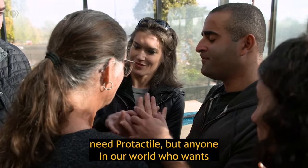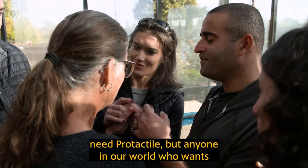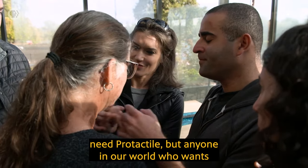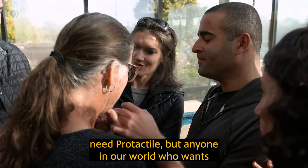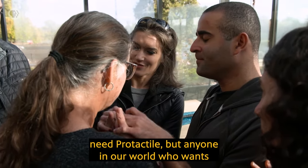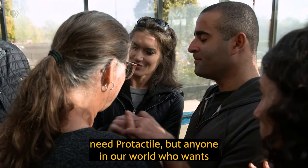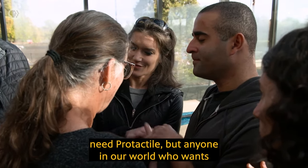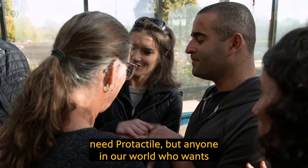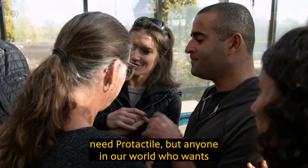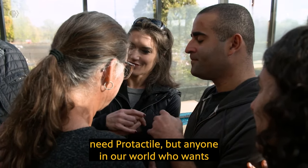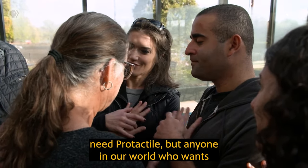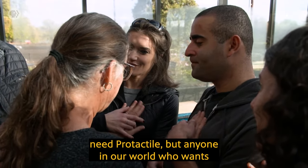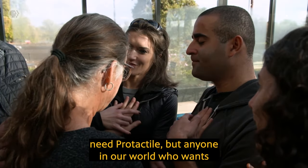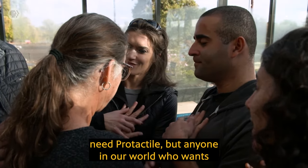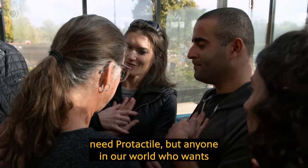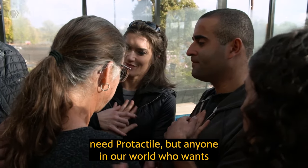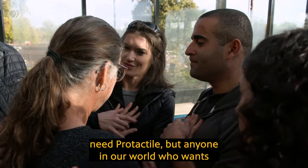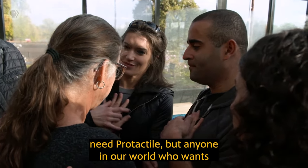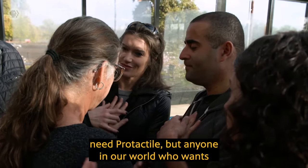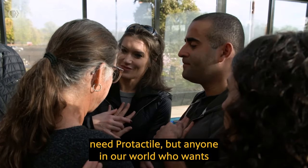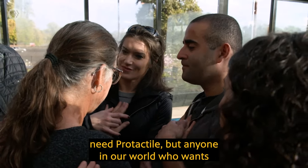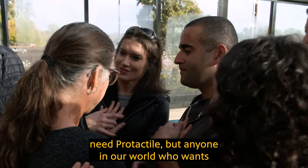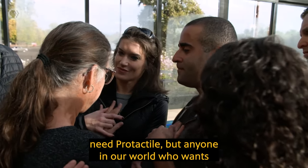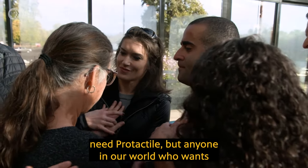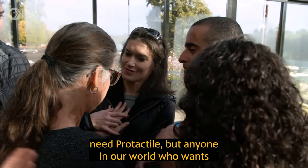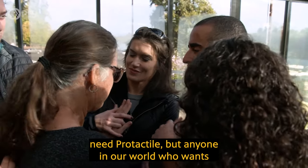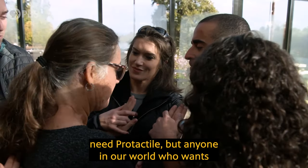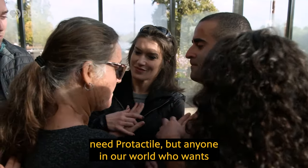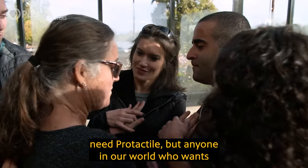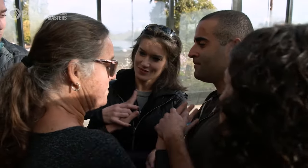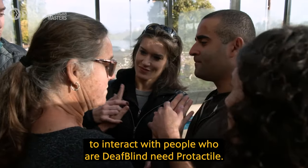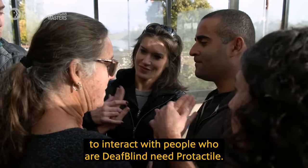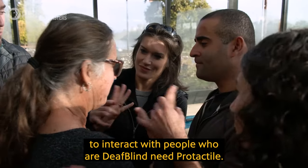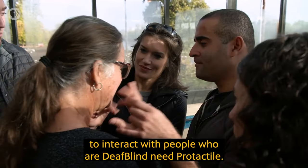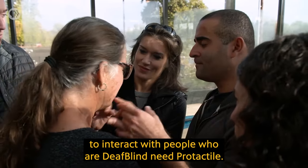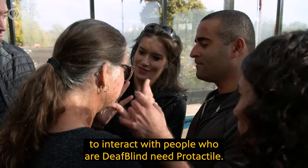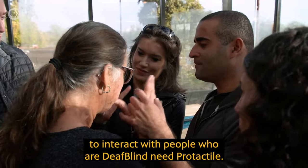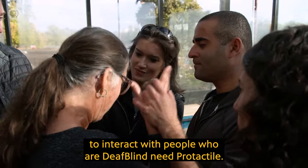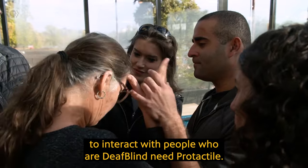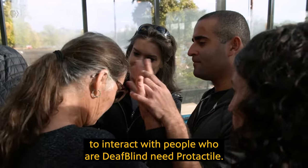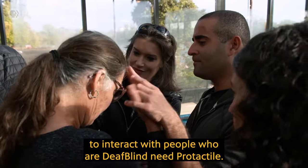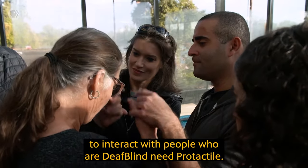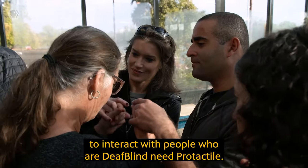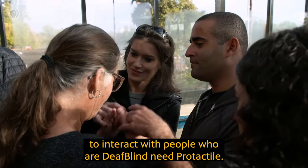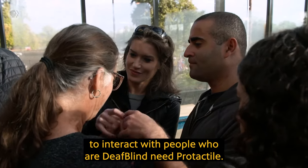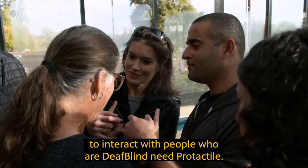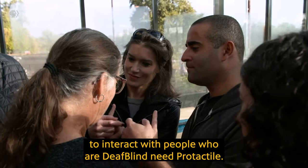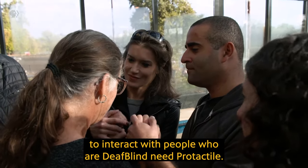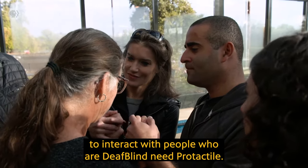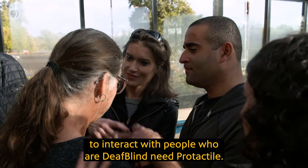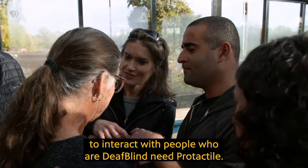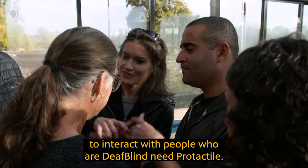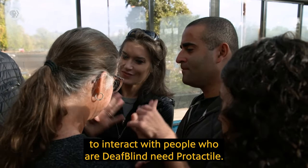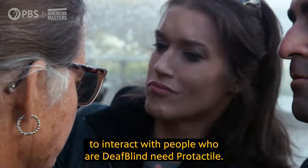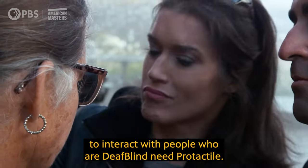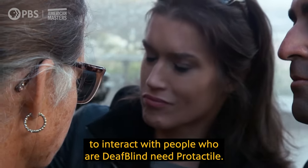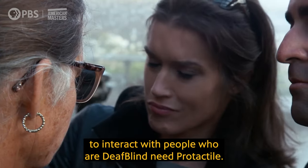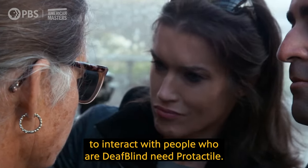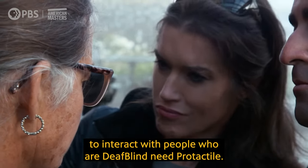need Protactile, but anyone in our world who wants to interact with people who are DeafBlind need Protactile.